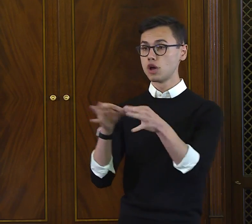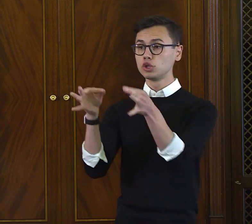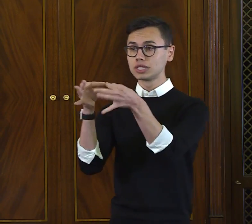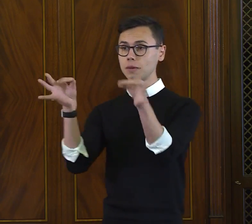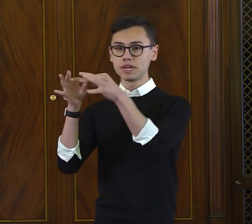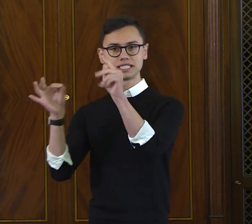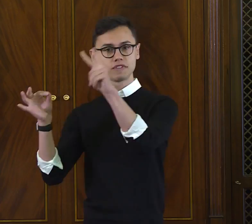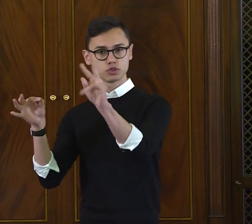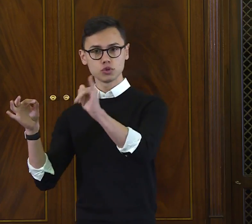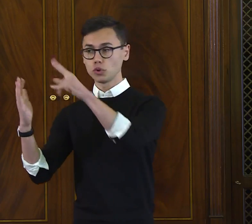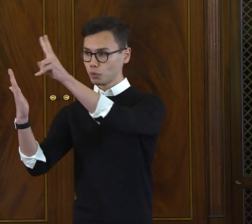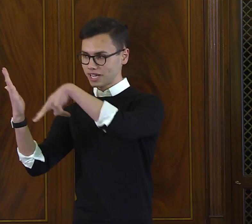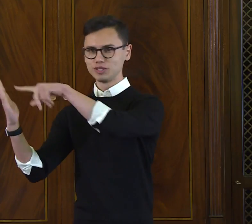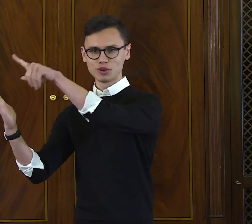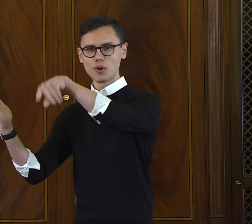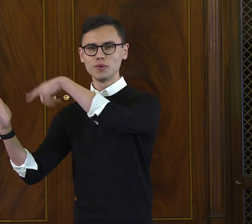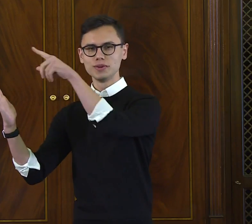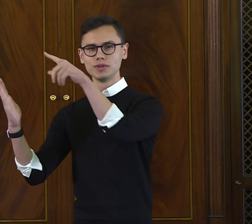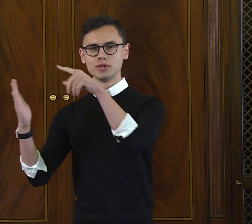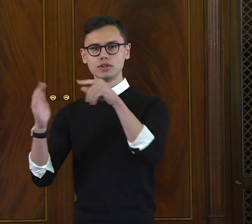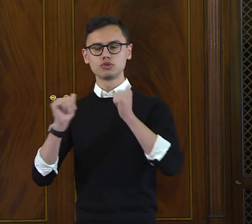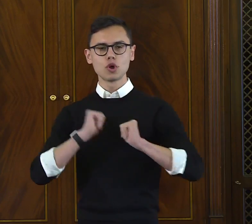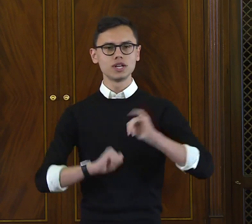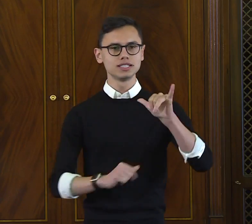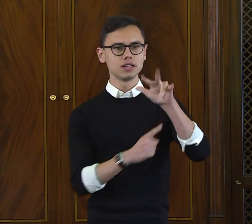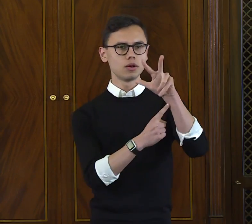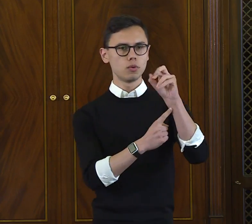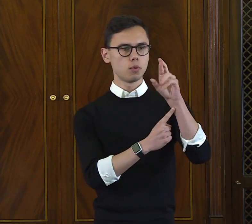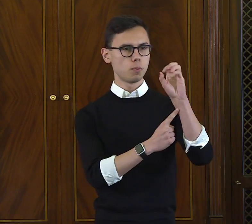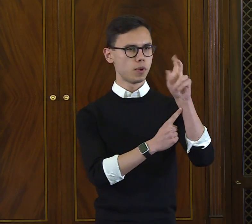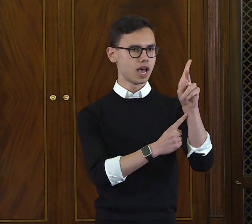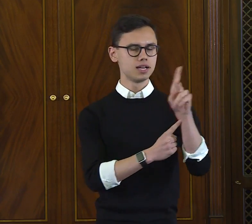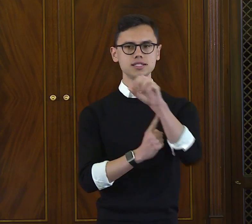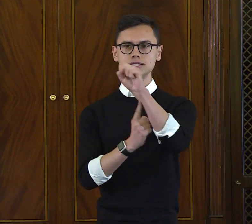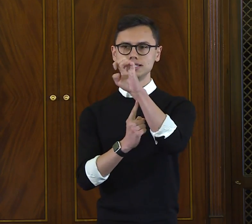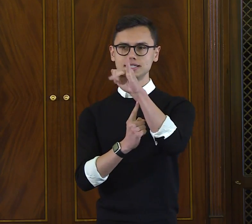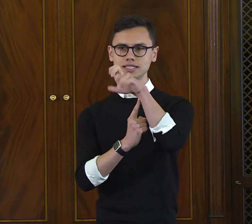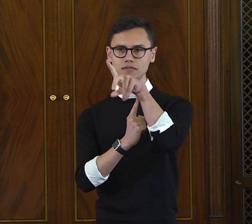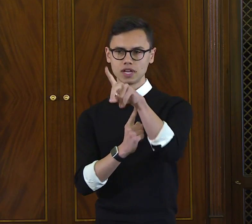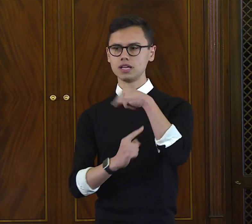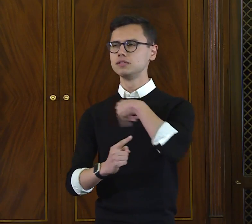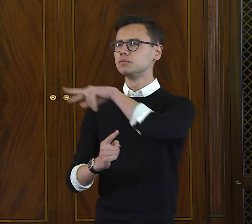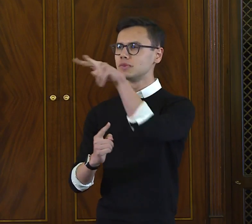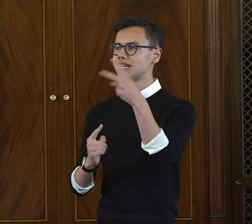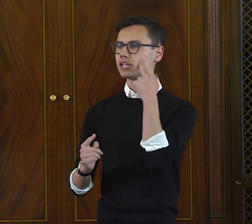That rhythm fermented from reading the close captioning on TV shows